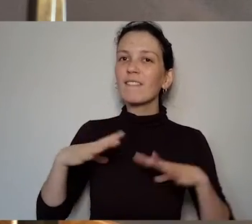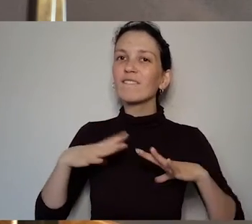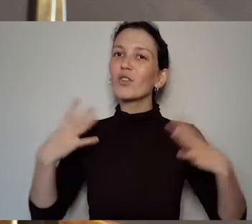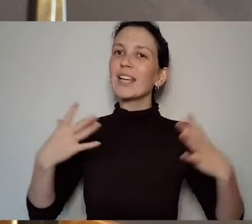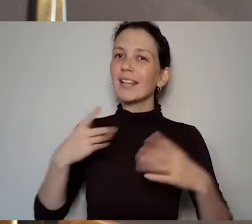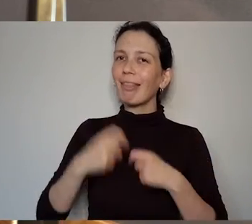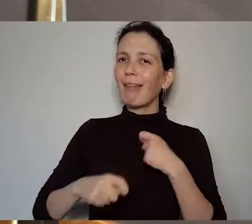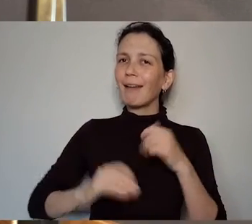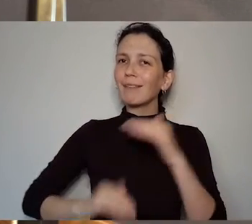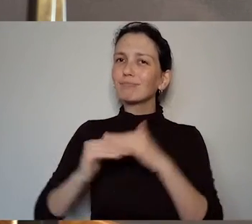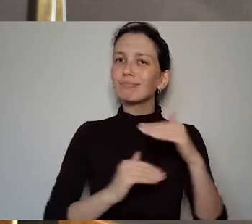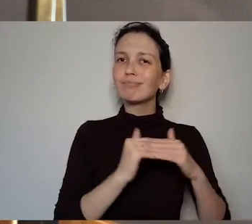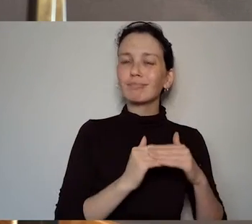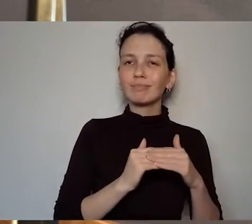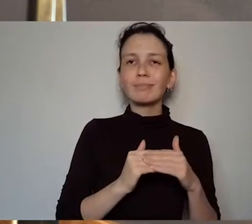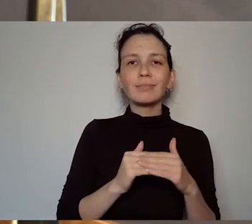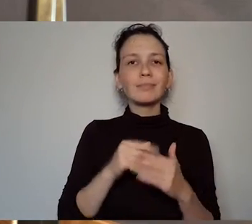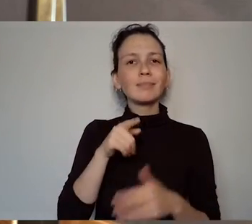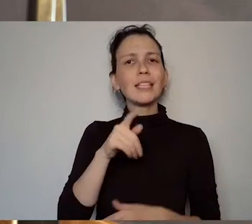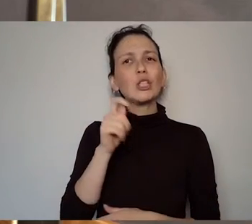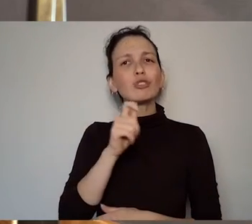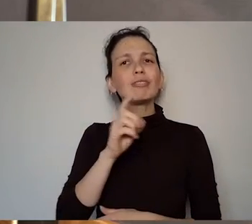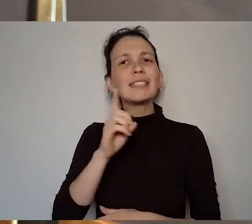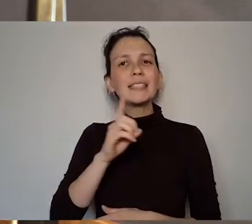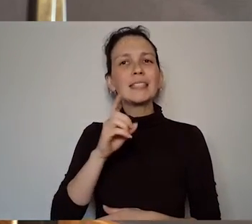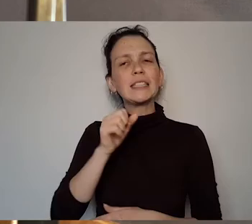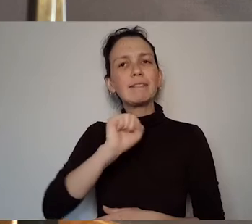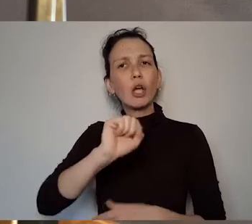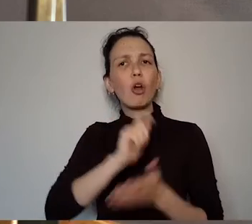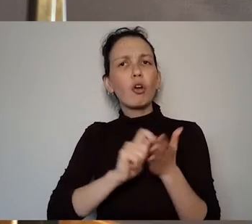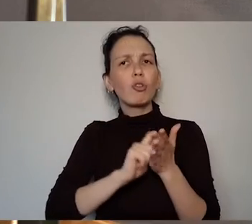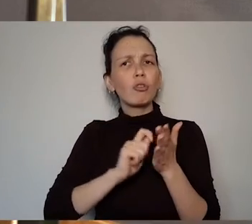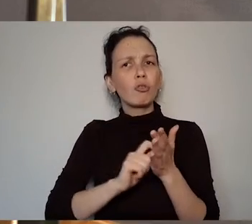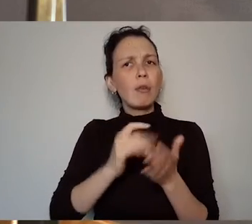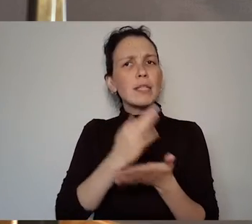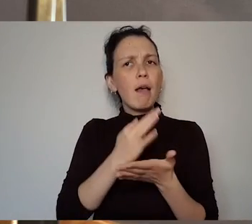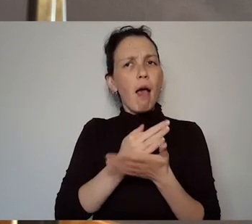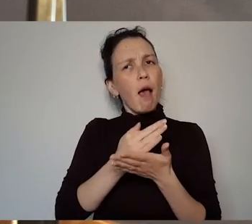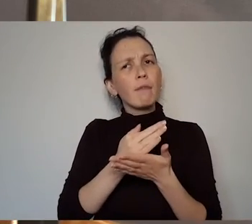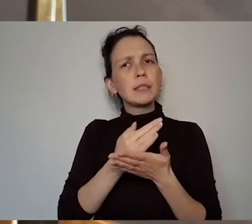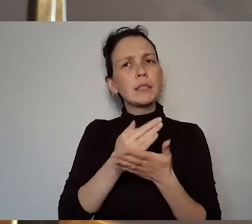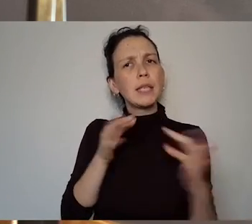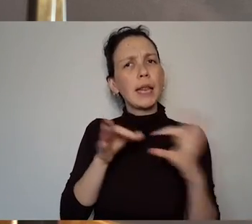this idea of the exclusionary narrative. You know trying to understand why was Deevy excluded?